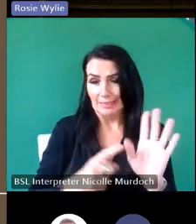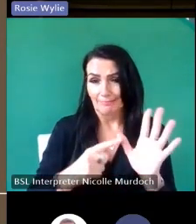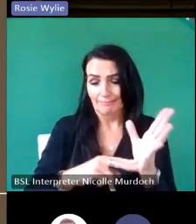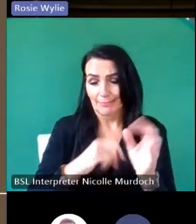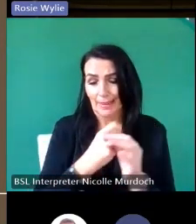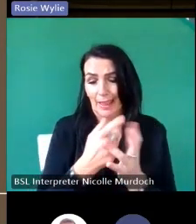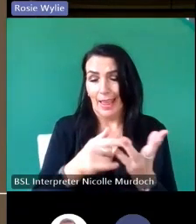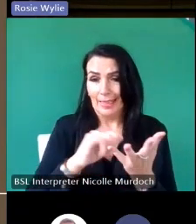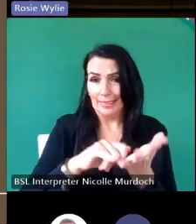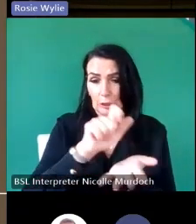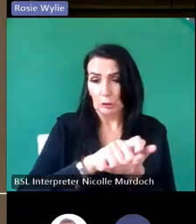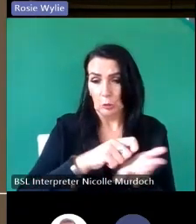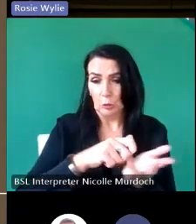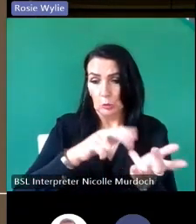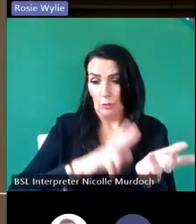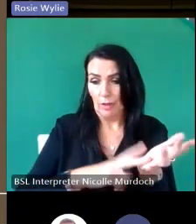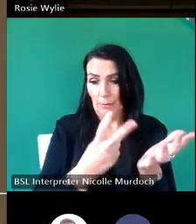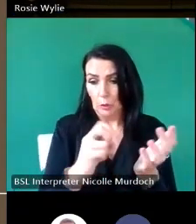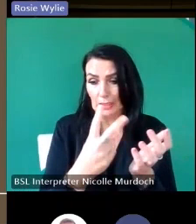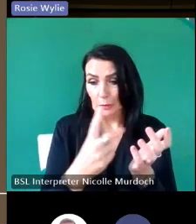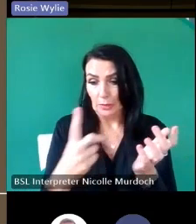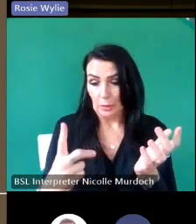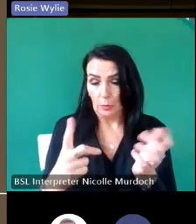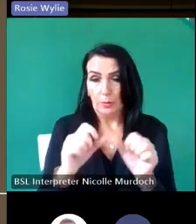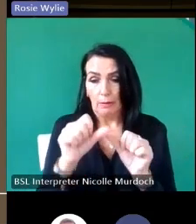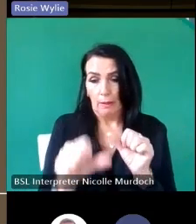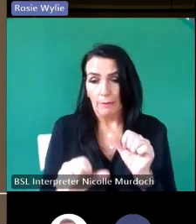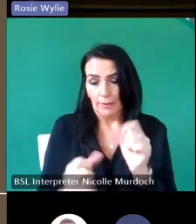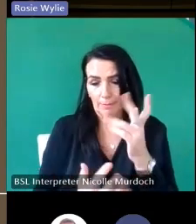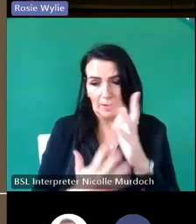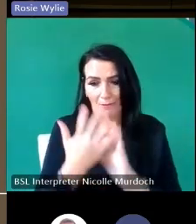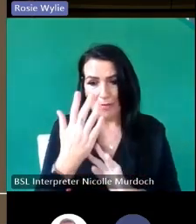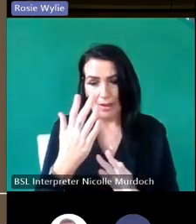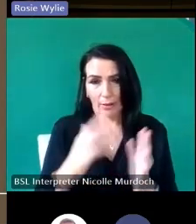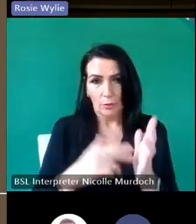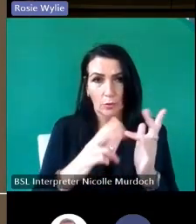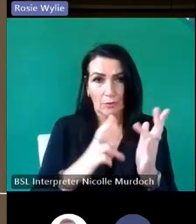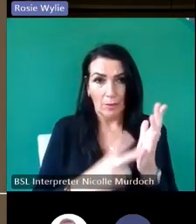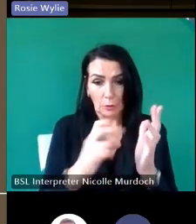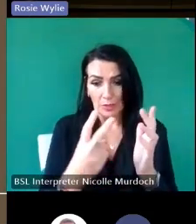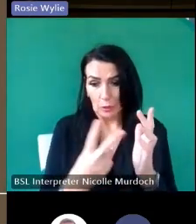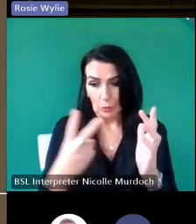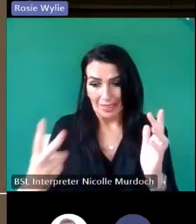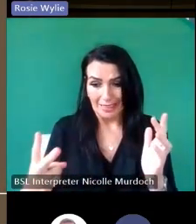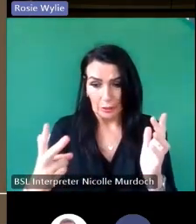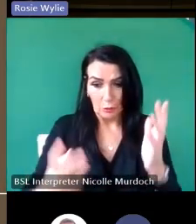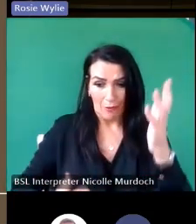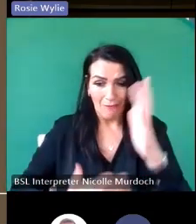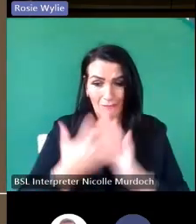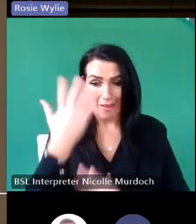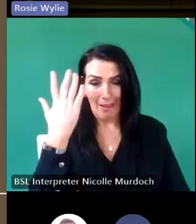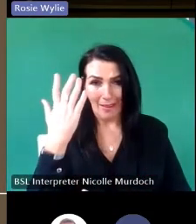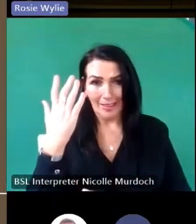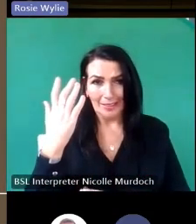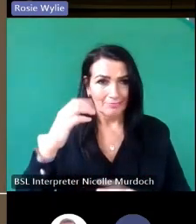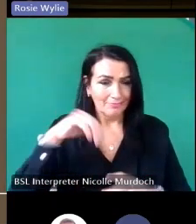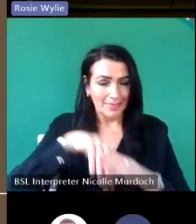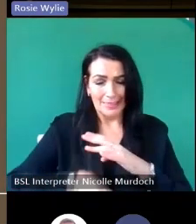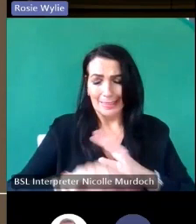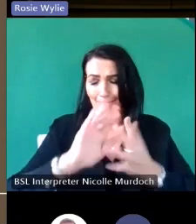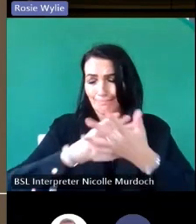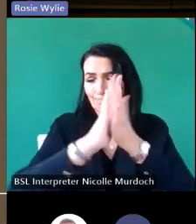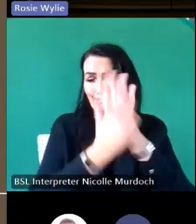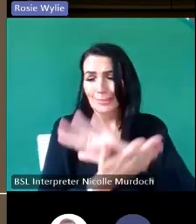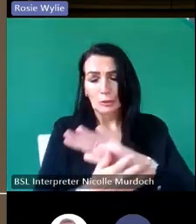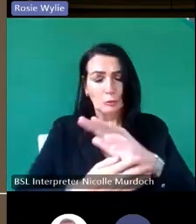2021 and went on fire in November of 2022 uh the entire interior was destroyed uh all all of the